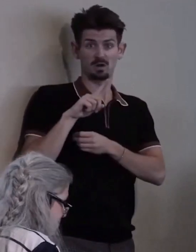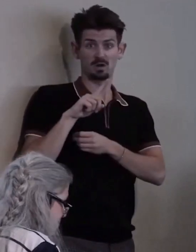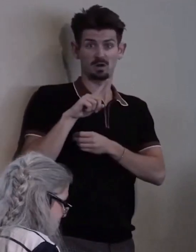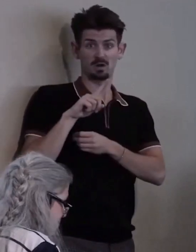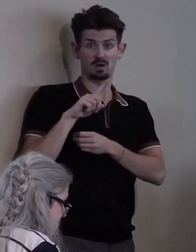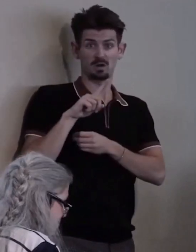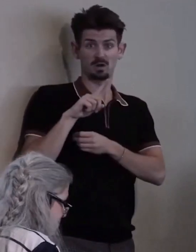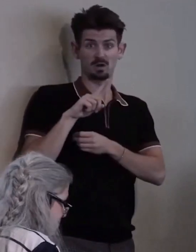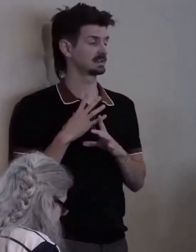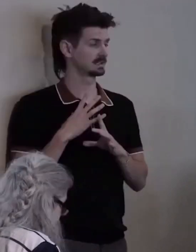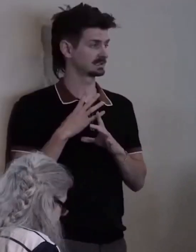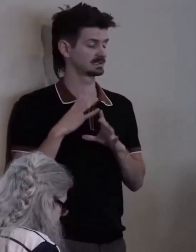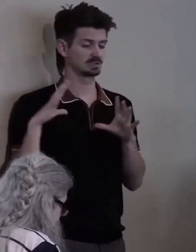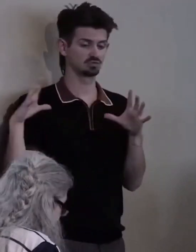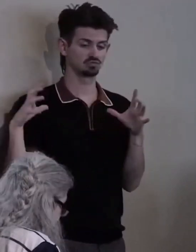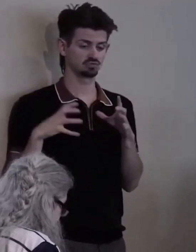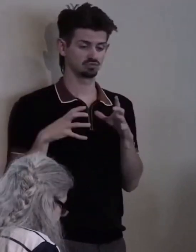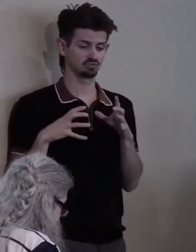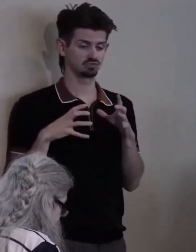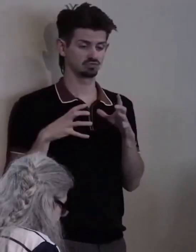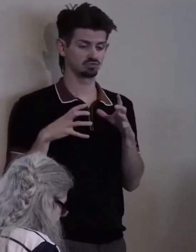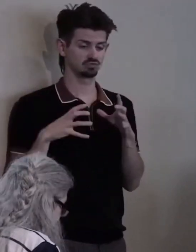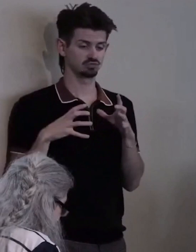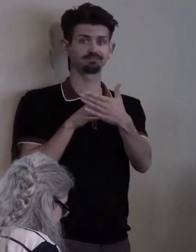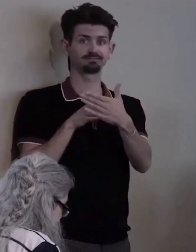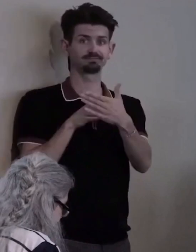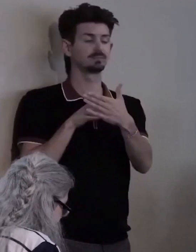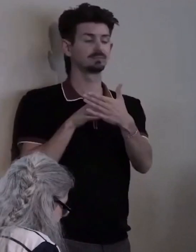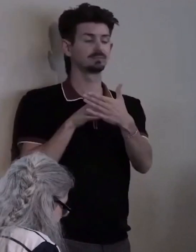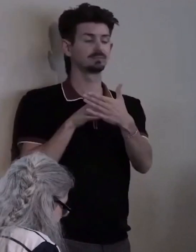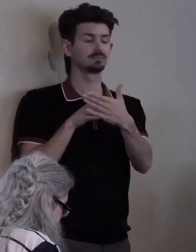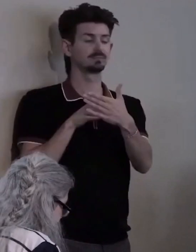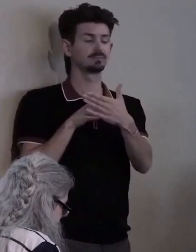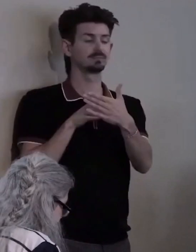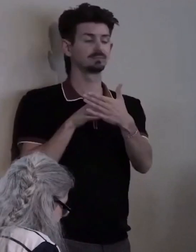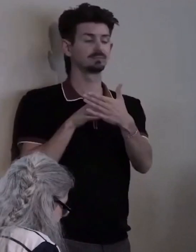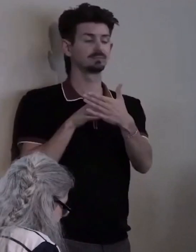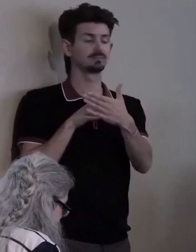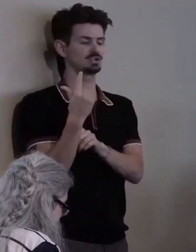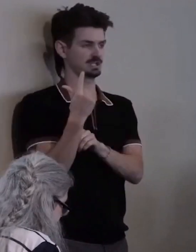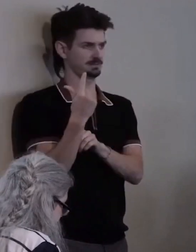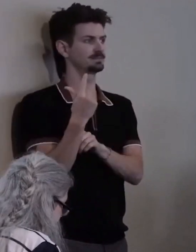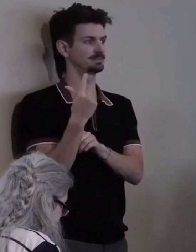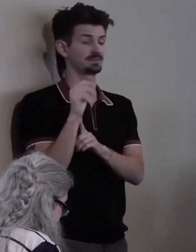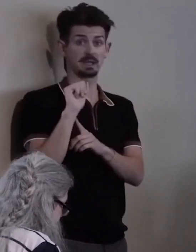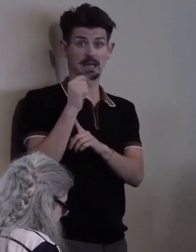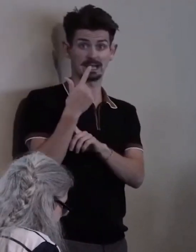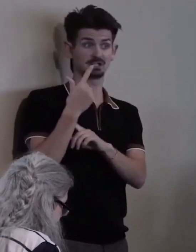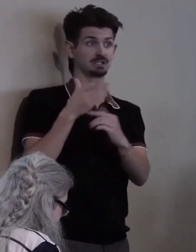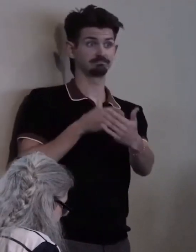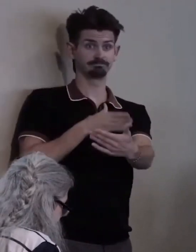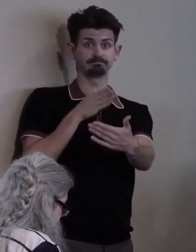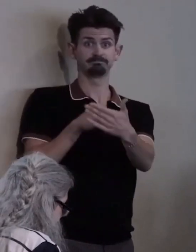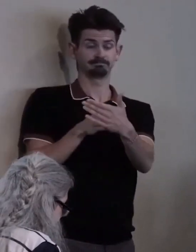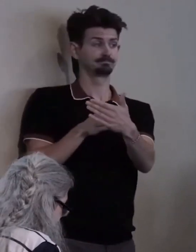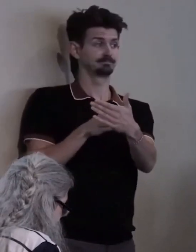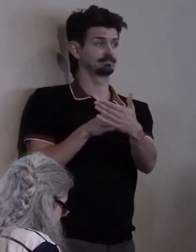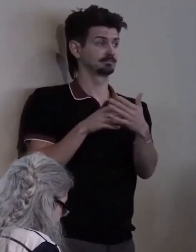We sued the office of the Attorney General. We sued the attorney general as an individual.